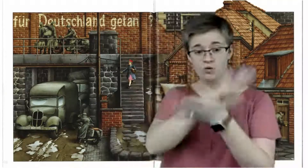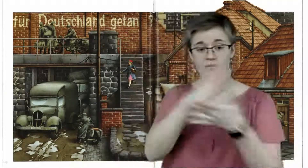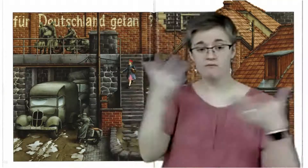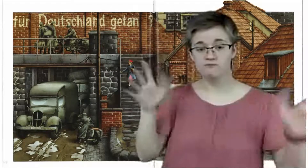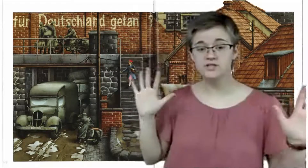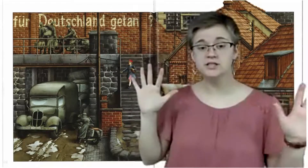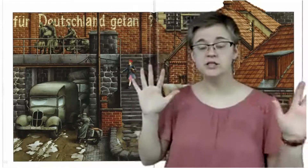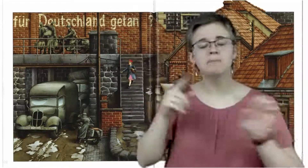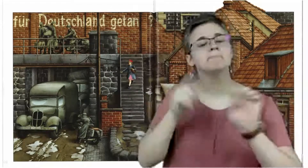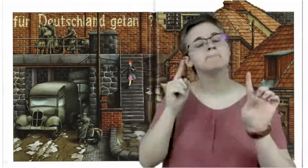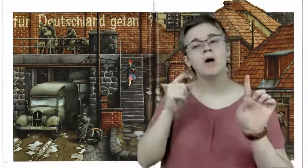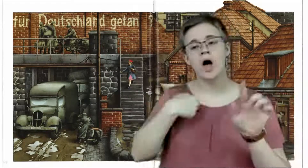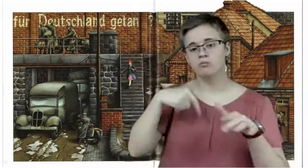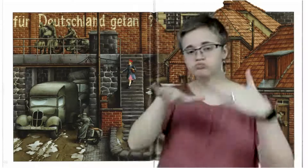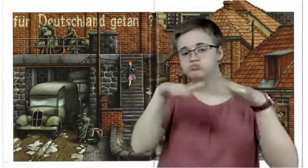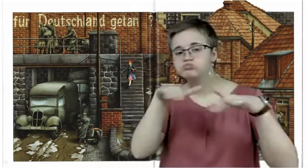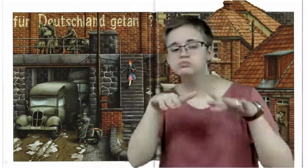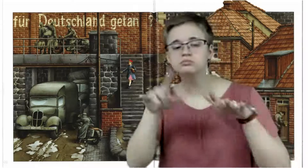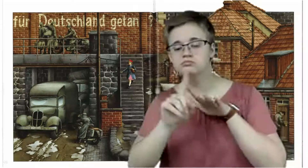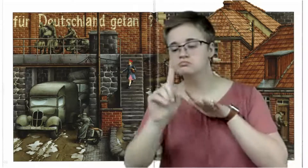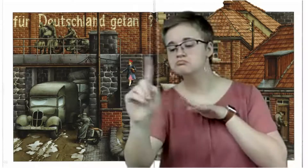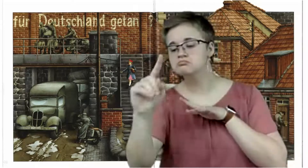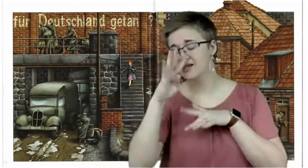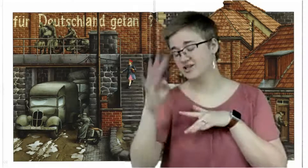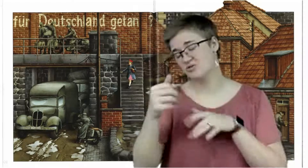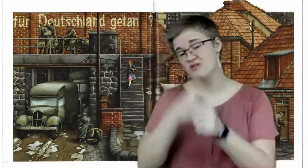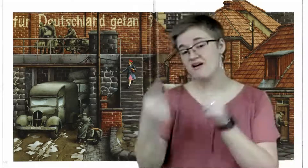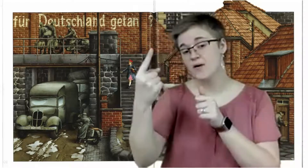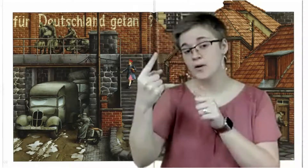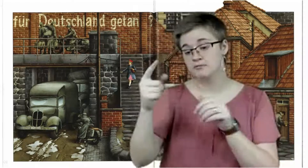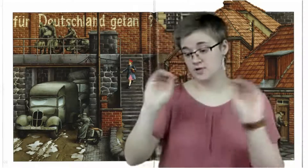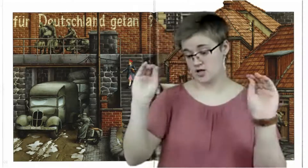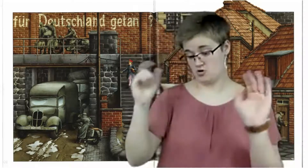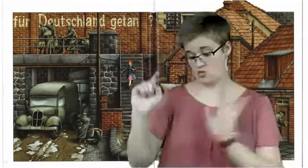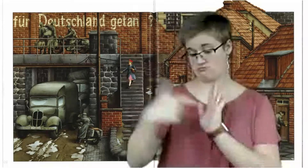But I walked on the sidewalk ignoring everyone— and no one saw me.